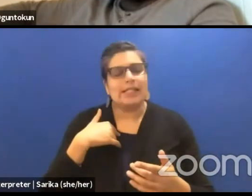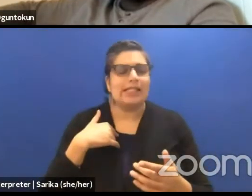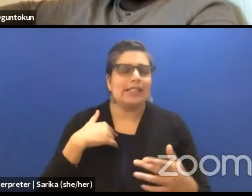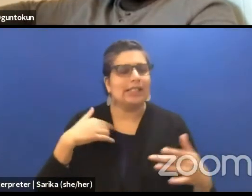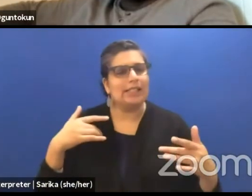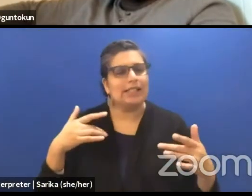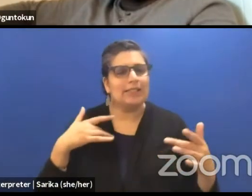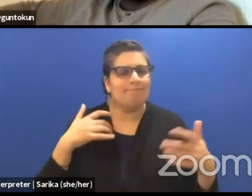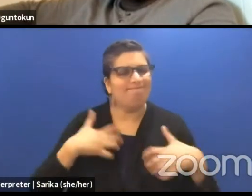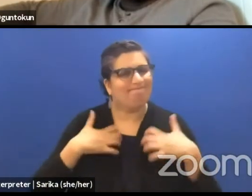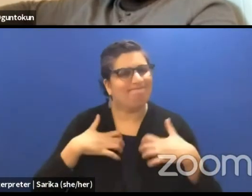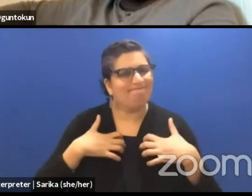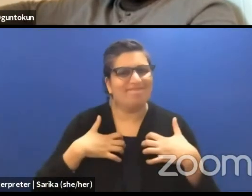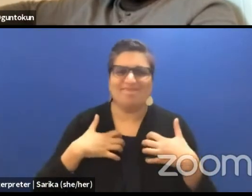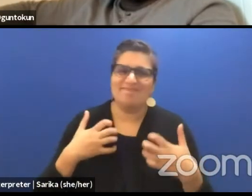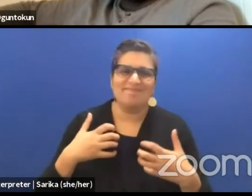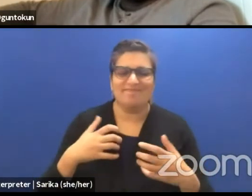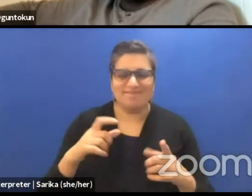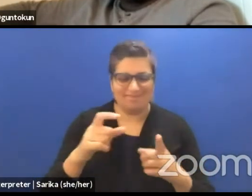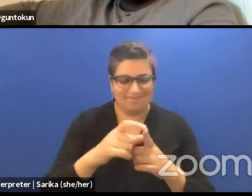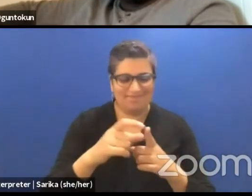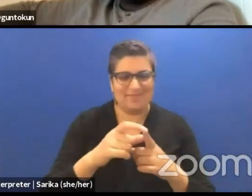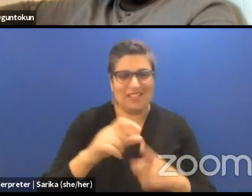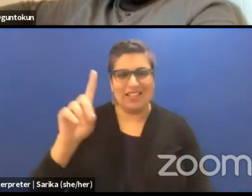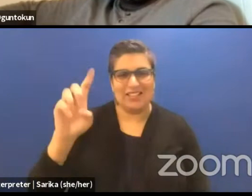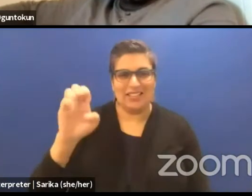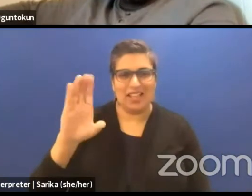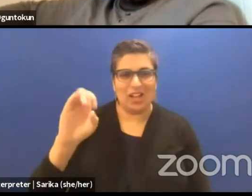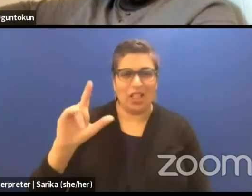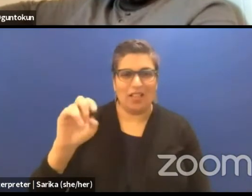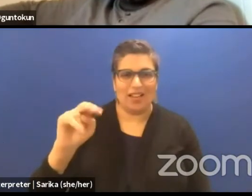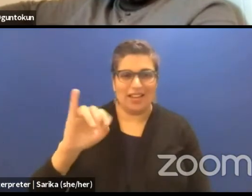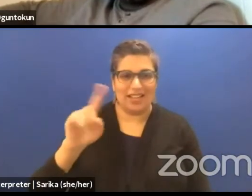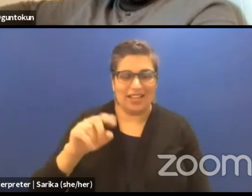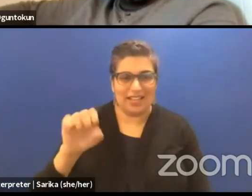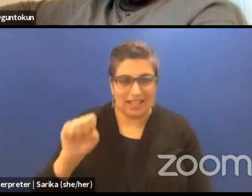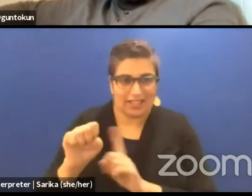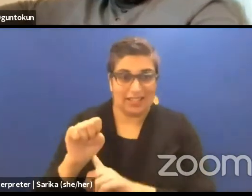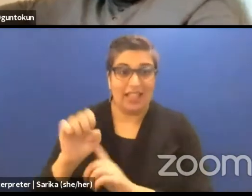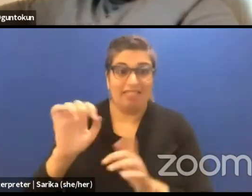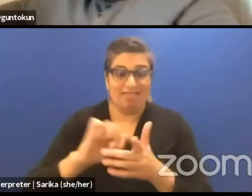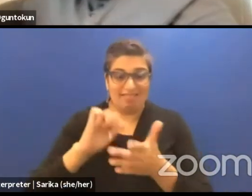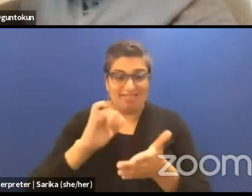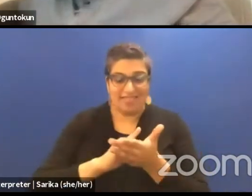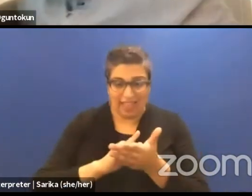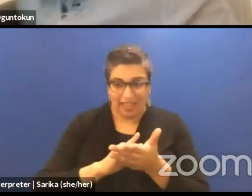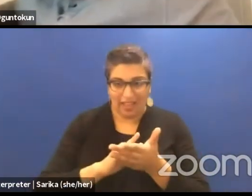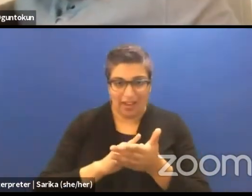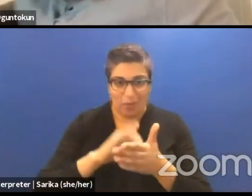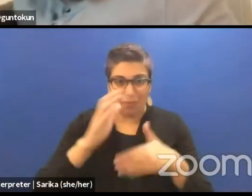like I think it's important to highlight that the act colonizing and of sustaining colonial empirical interests